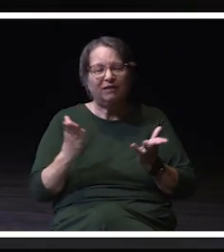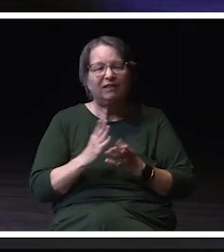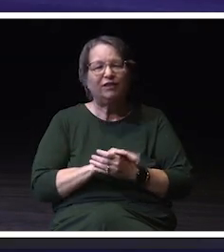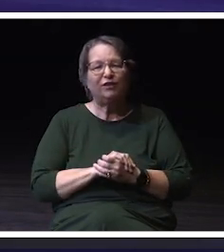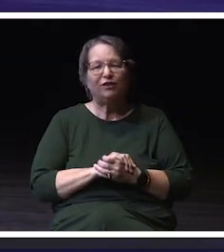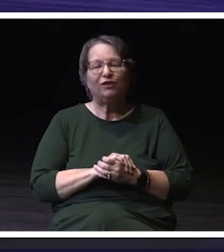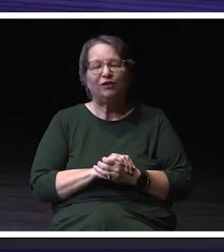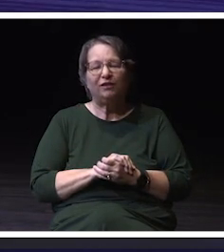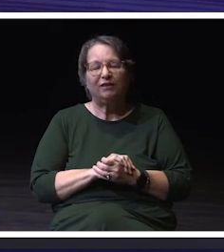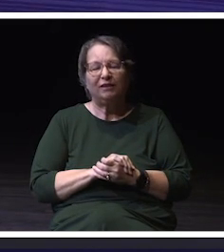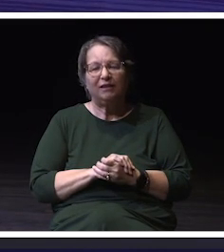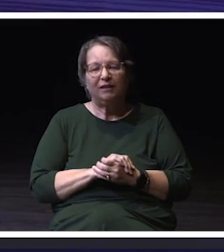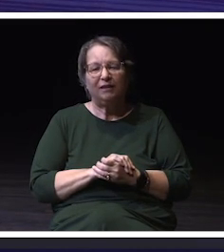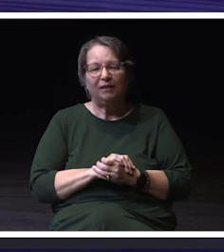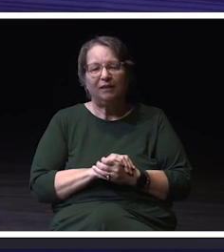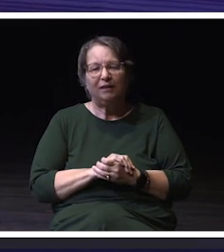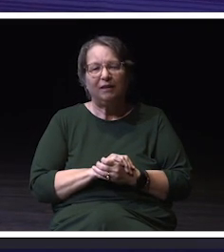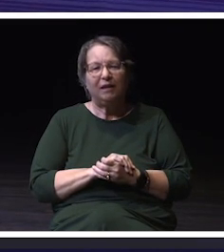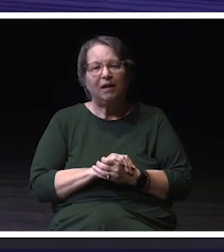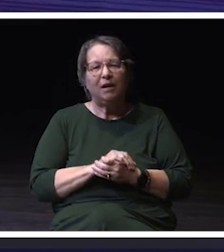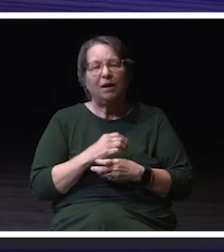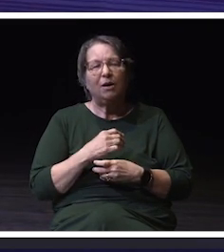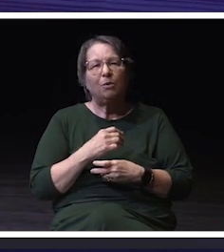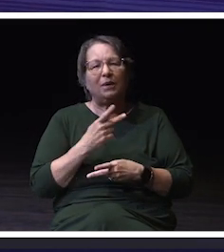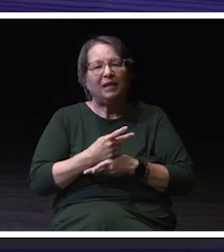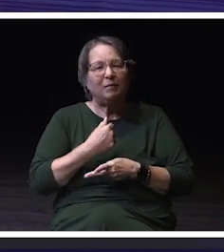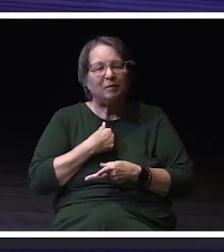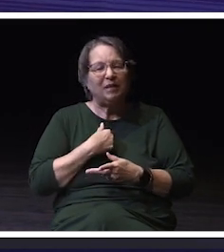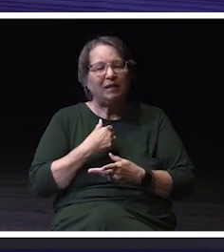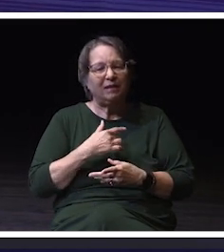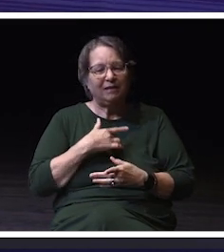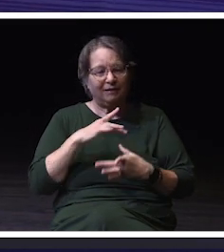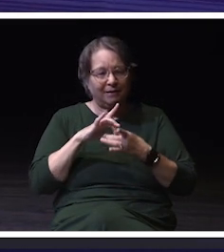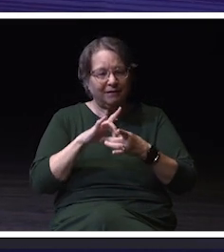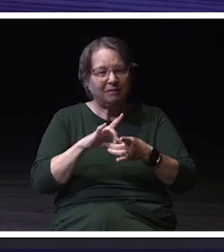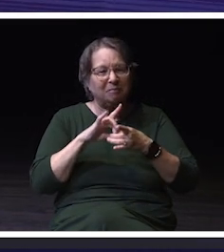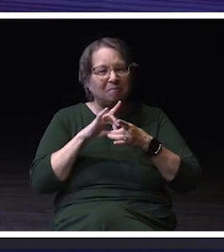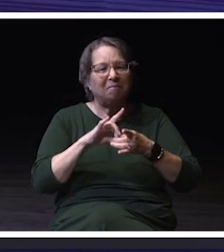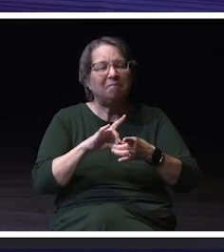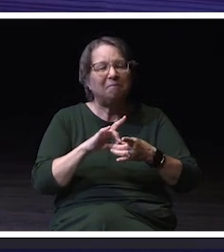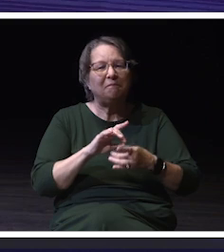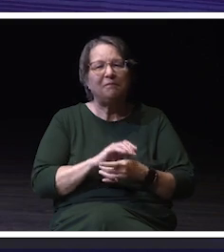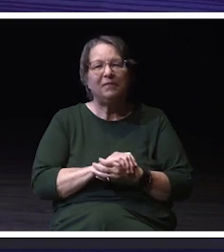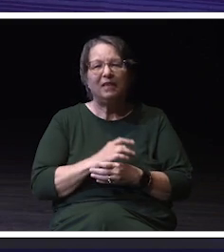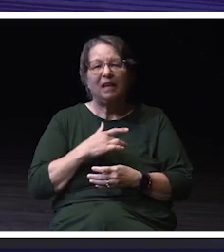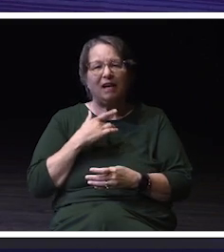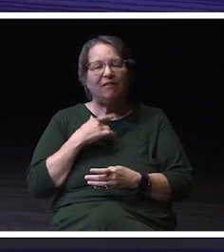But what makes me stay is also just the sense of belonging. I feel like I matter here.